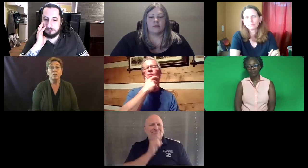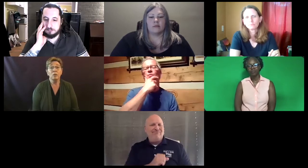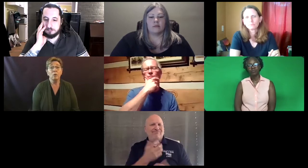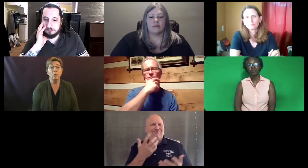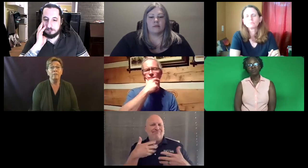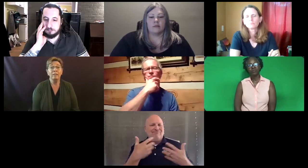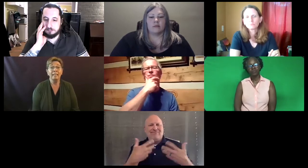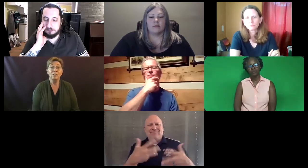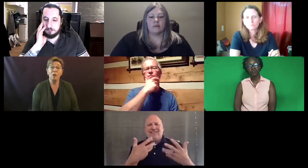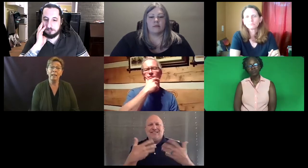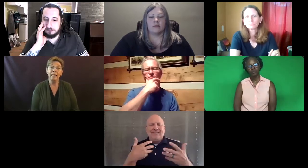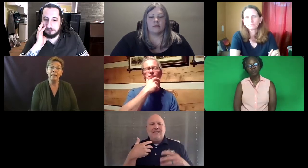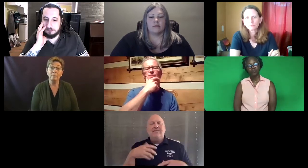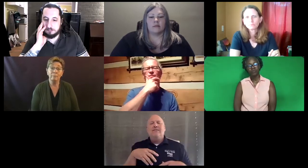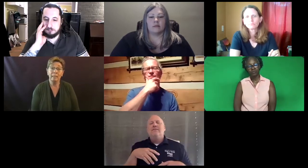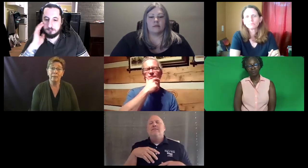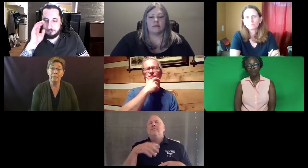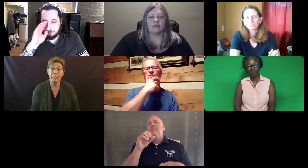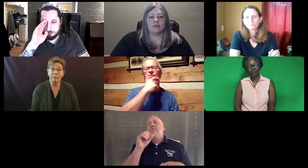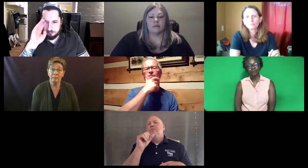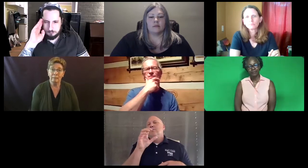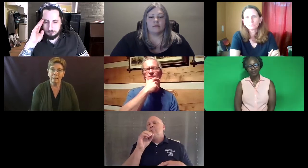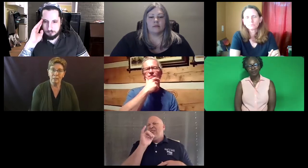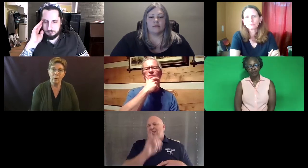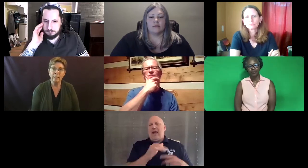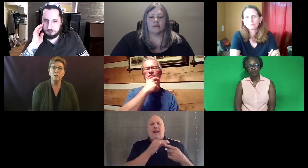So we feel like it's already becoming antiquated.